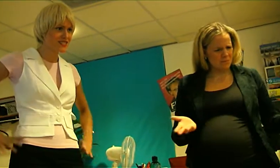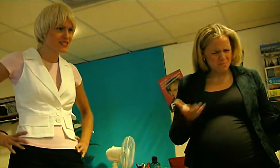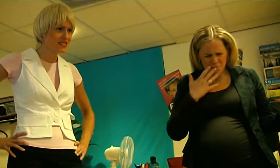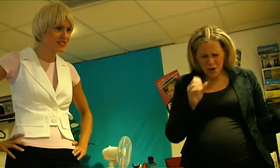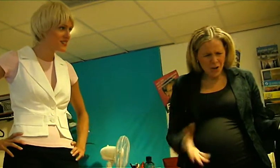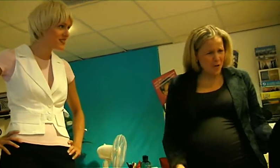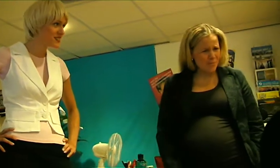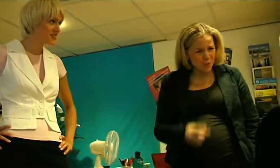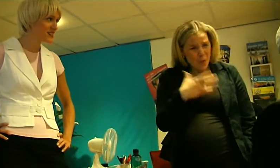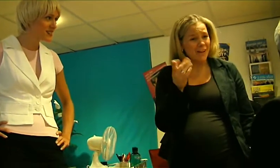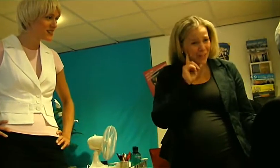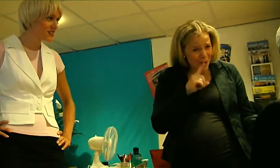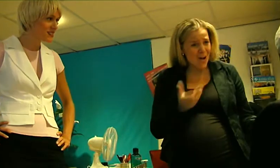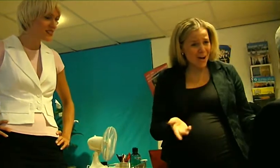What are you talking about? You are deaf.